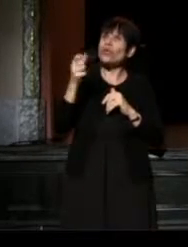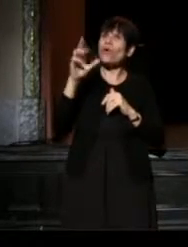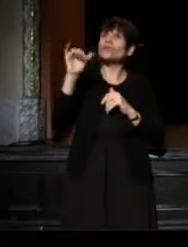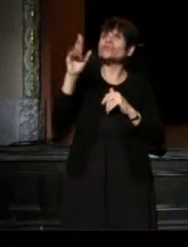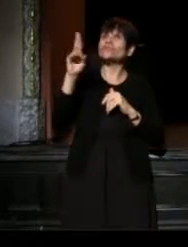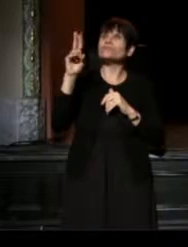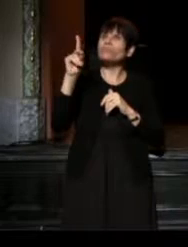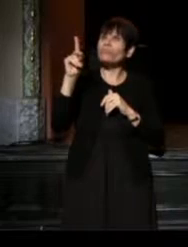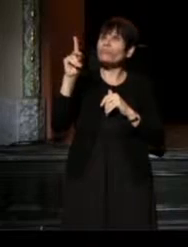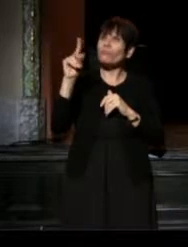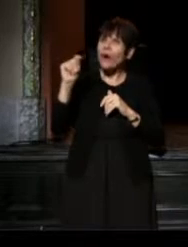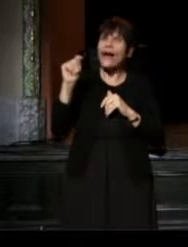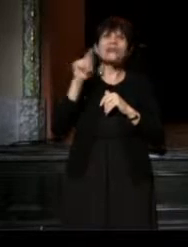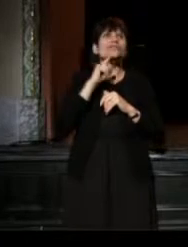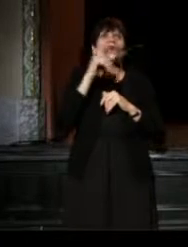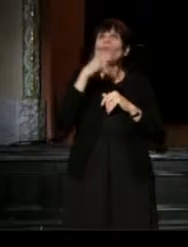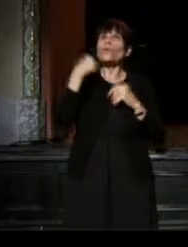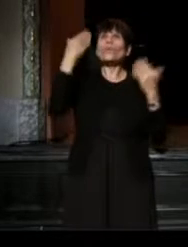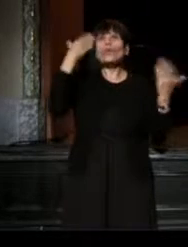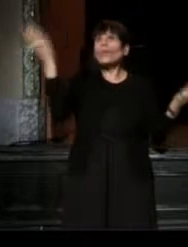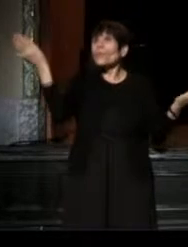Who knew? That's our team today.